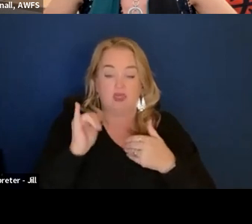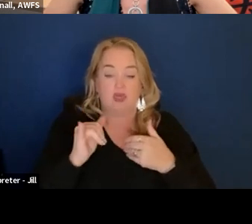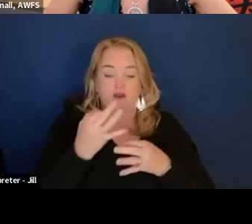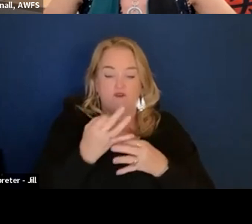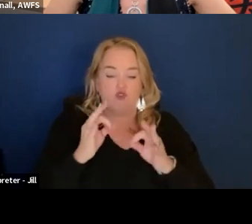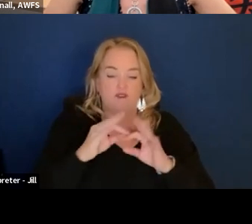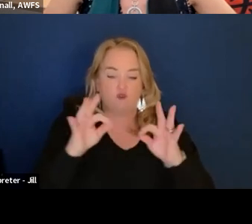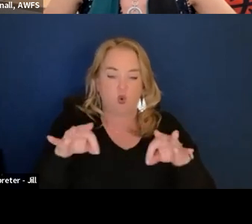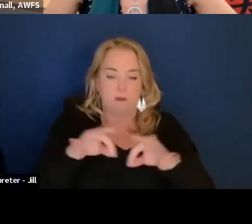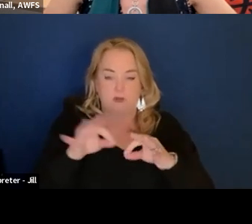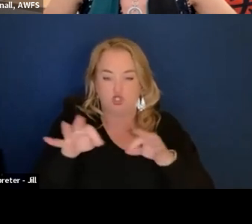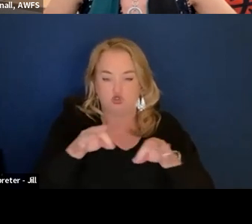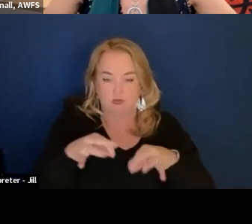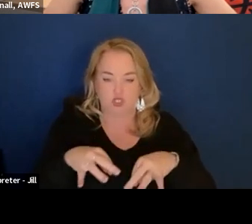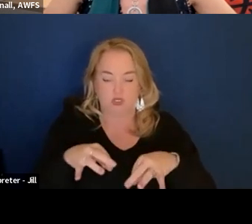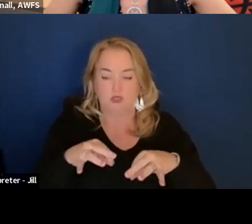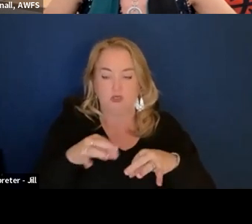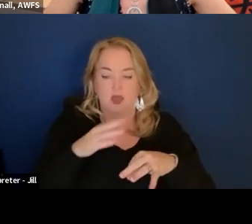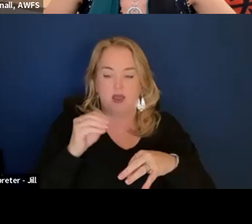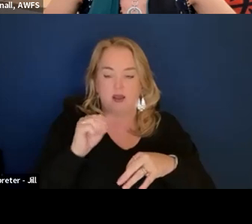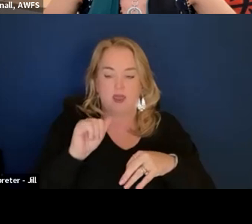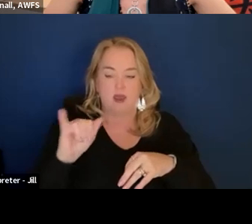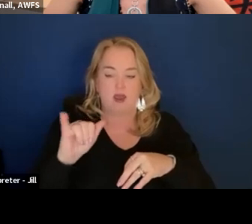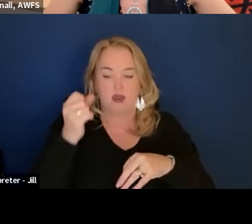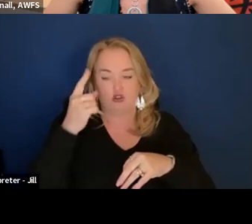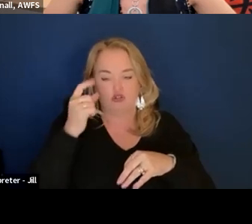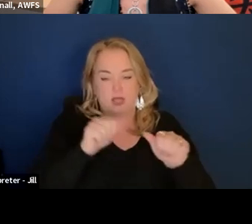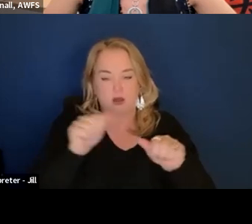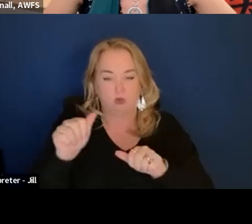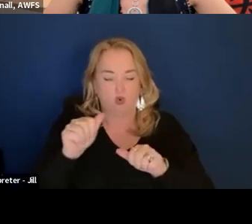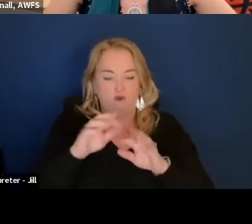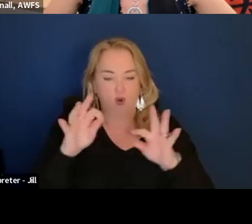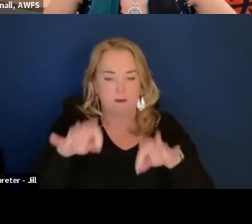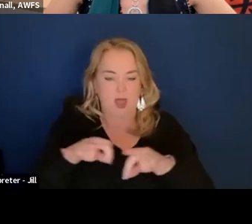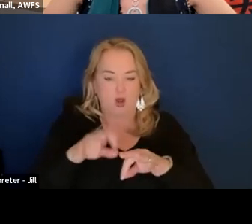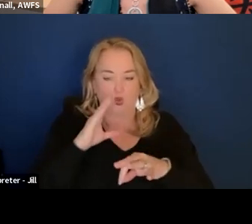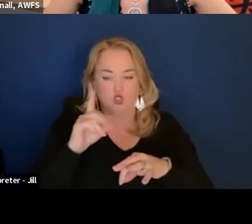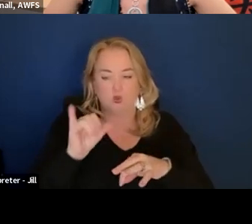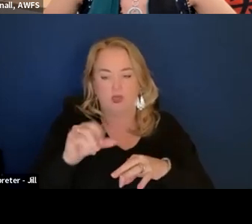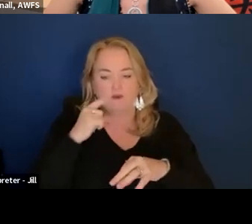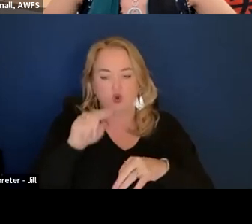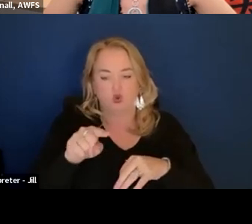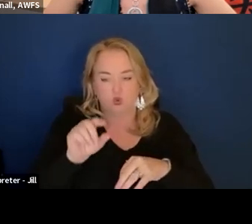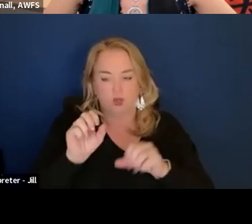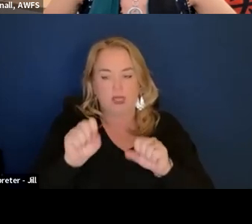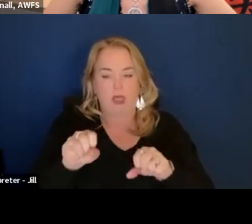Like things that I would do like AI understandable format. It does some of that for you which can be very complicated to do